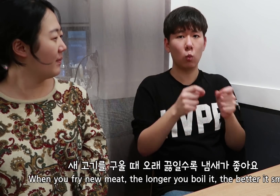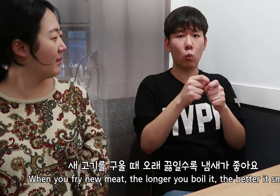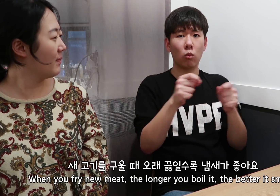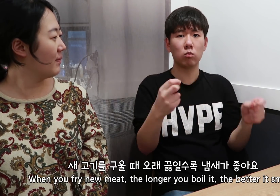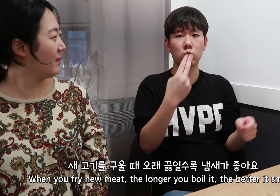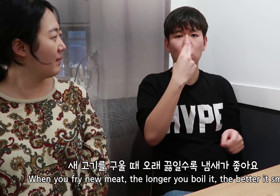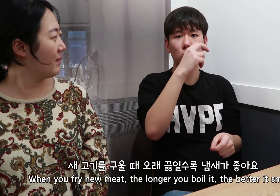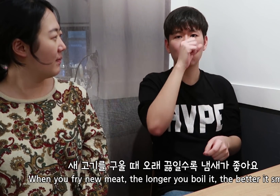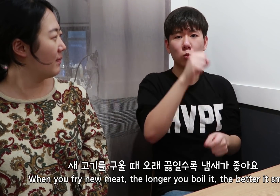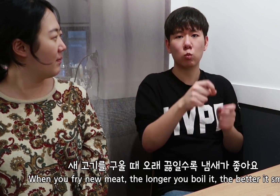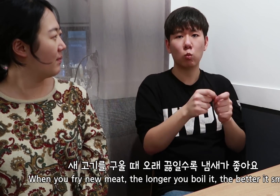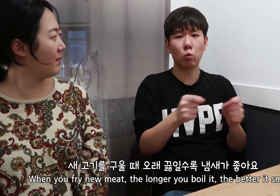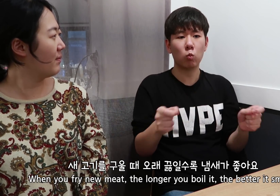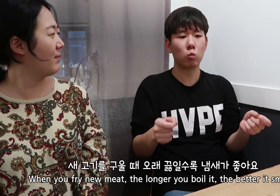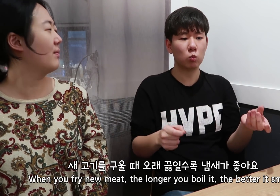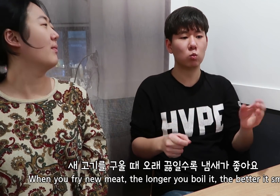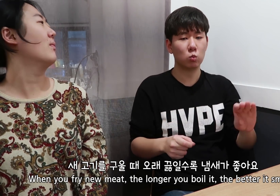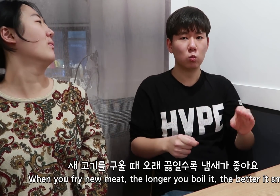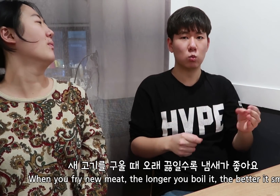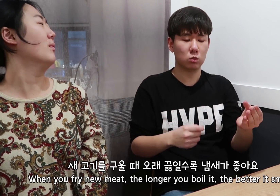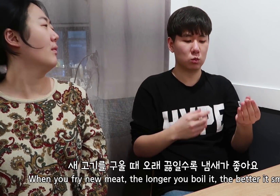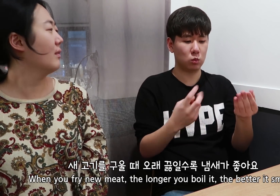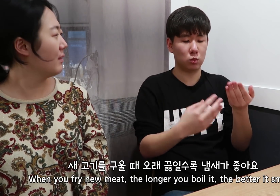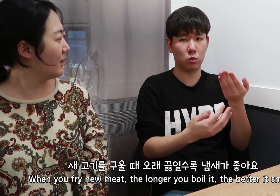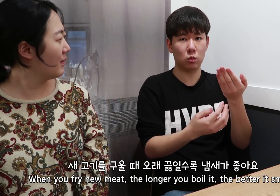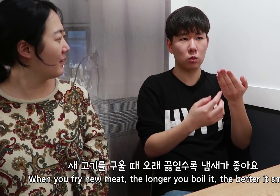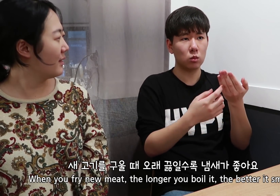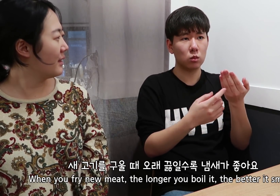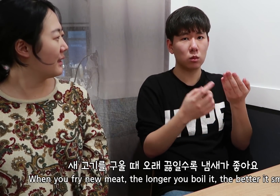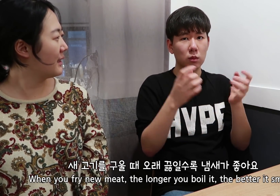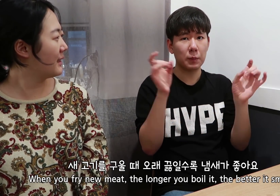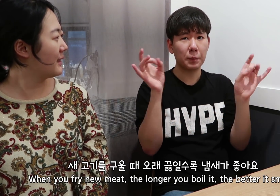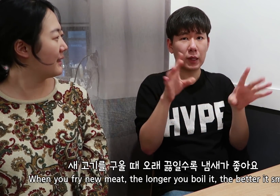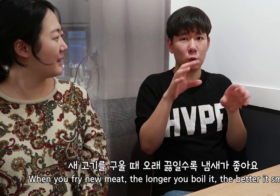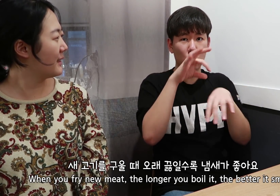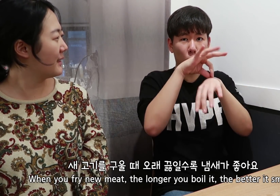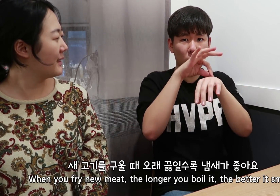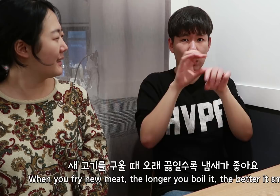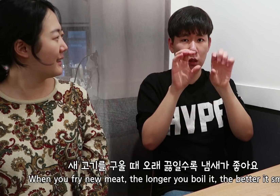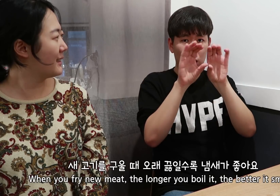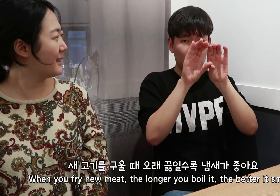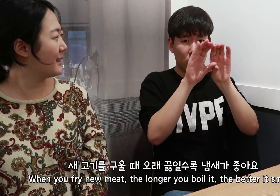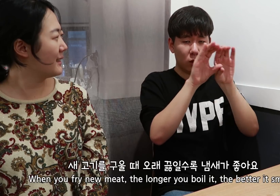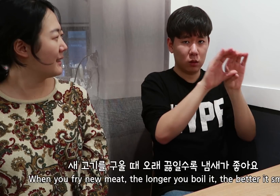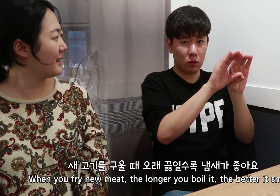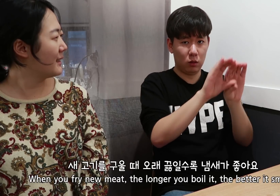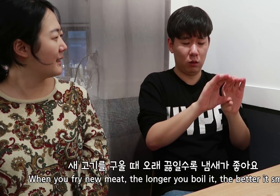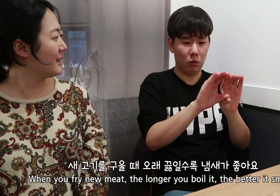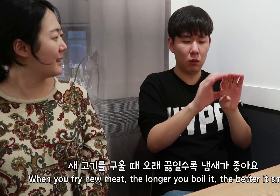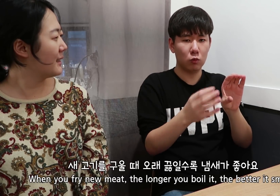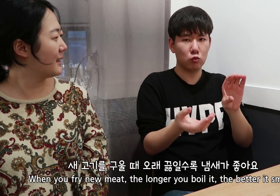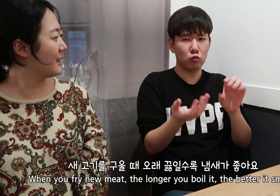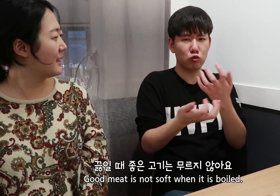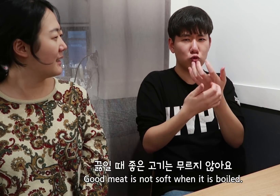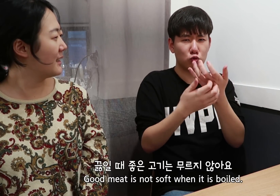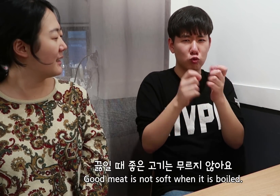When you fry new meat, the longer you boil it, the better it smells.